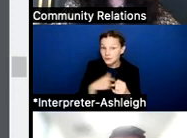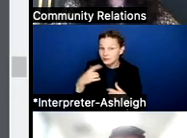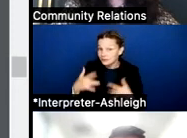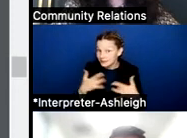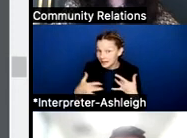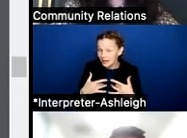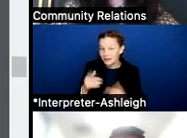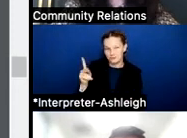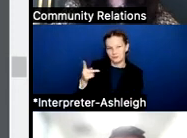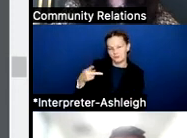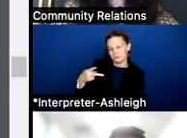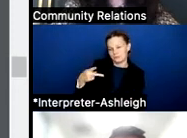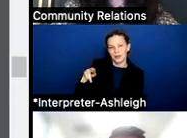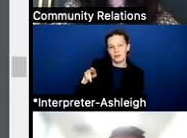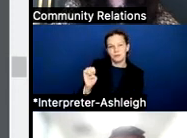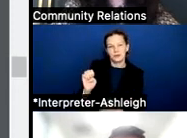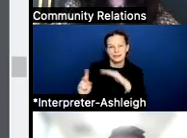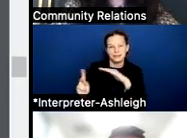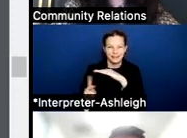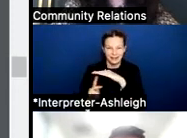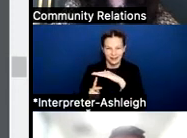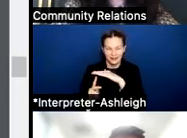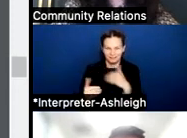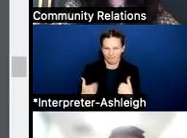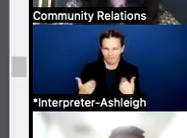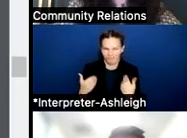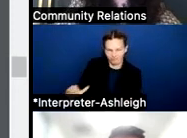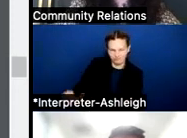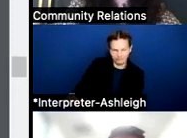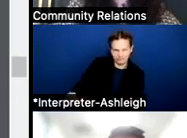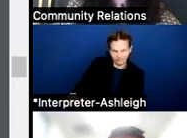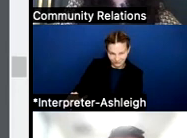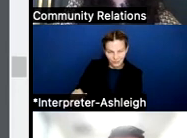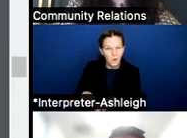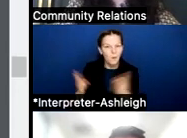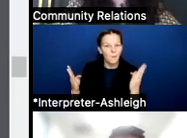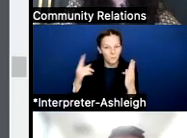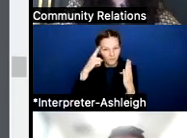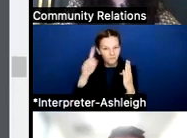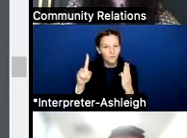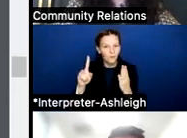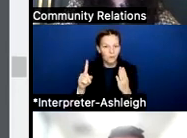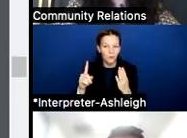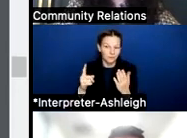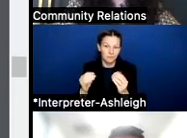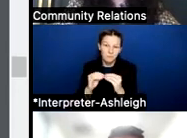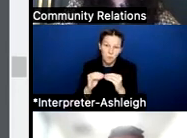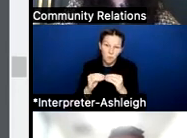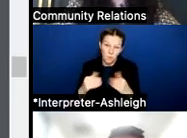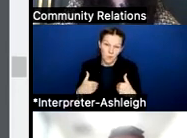our pre-K enrollment and opening up some pre-K for even younger students next year